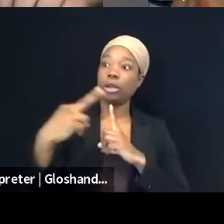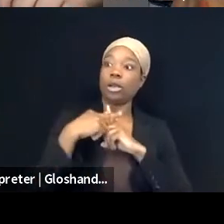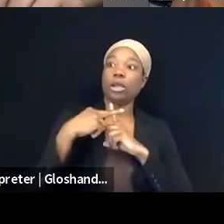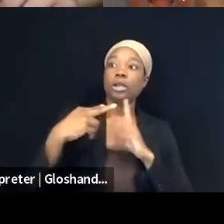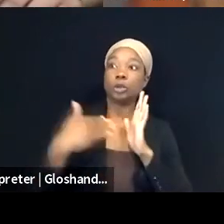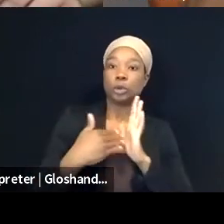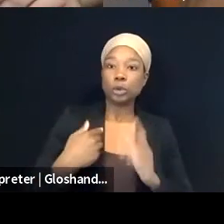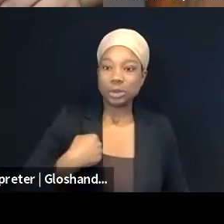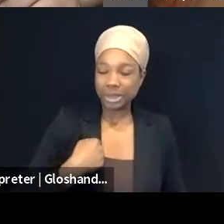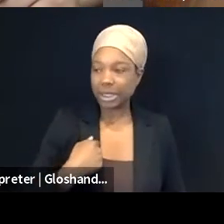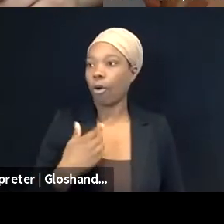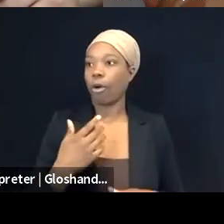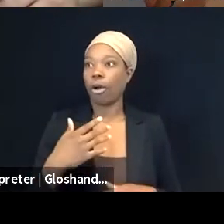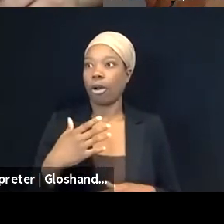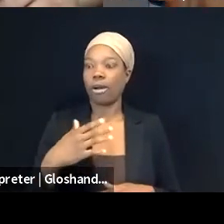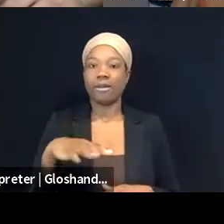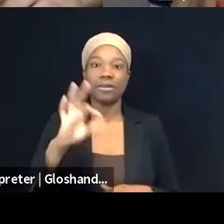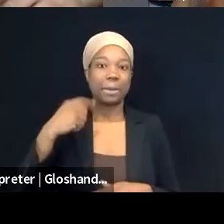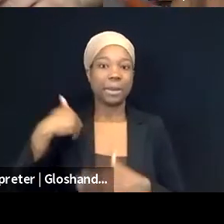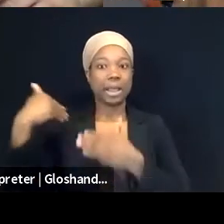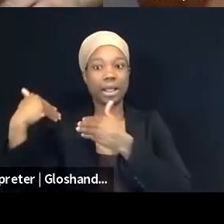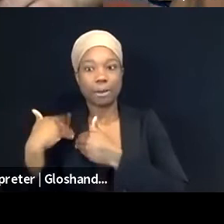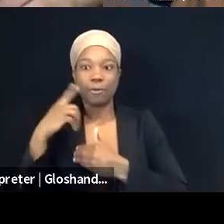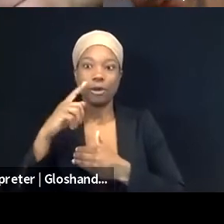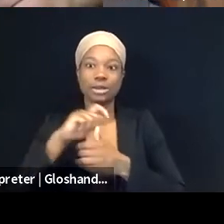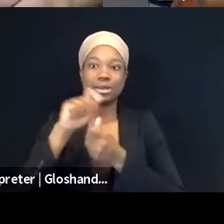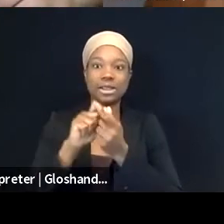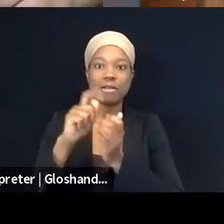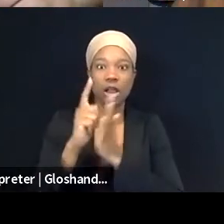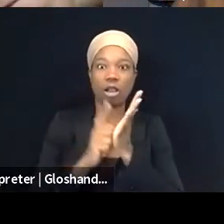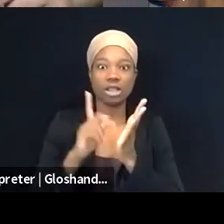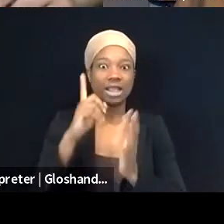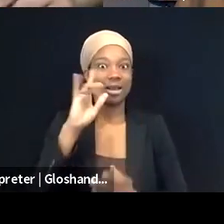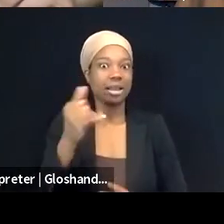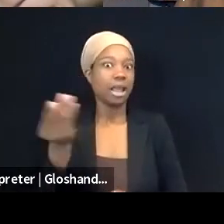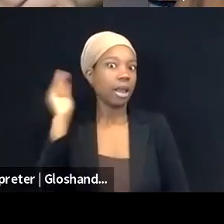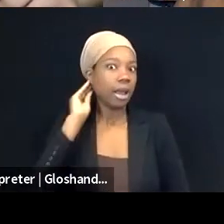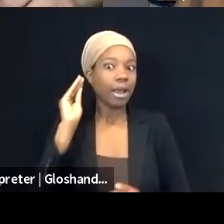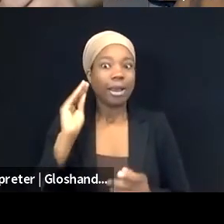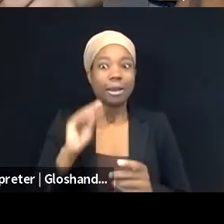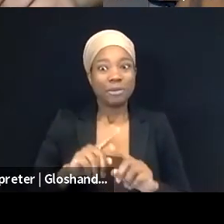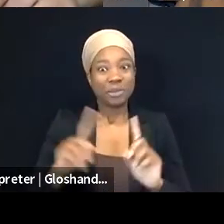like in the back of everything, but it's really surfaced and explicitly addressed. When it is, and when it has been,